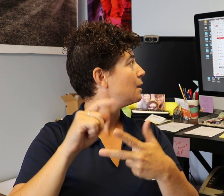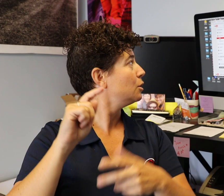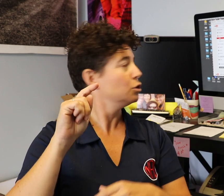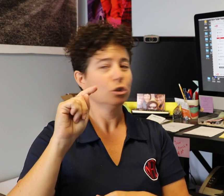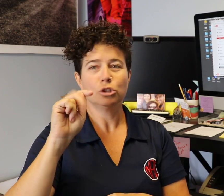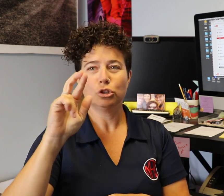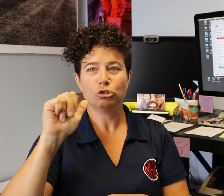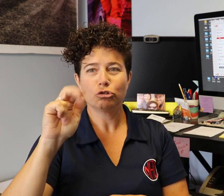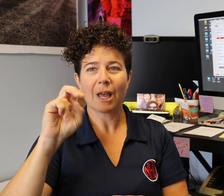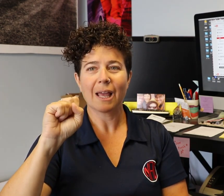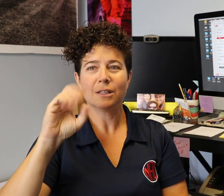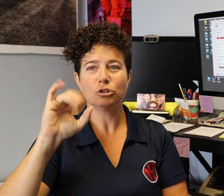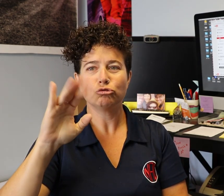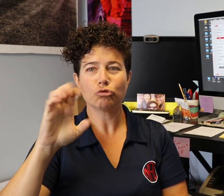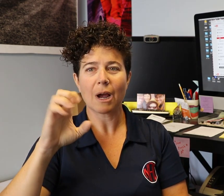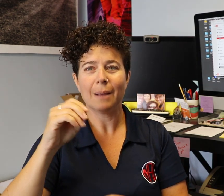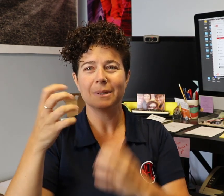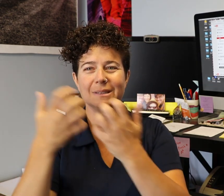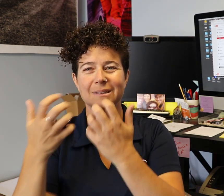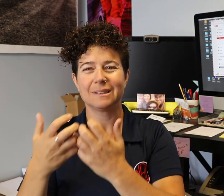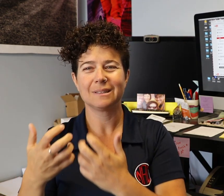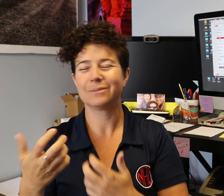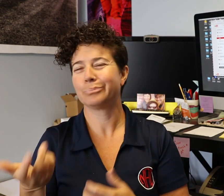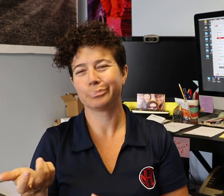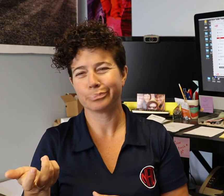2. transcribe and auto-sync (does not work here)